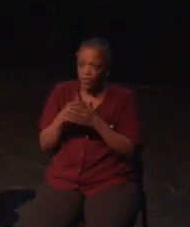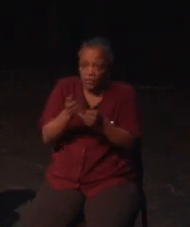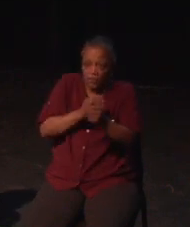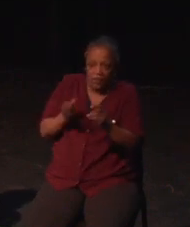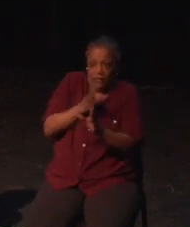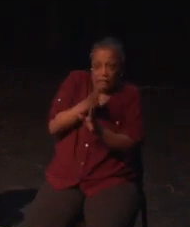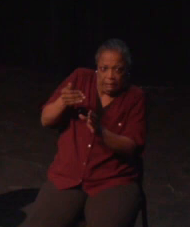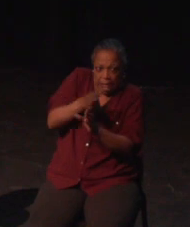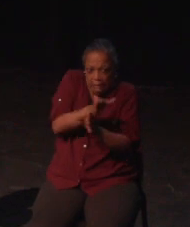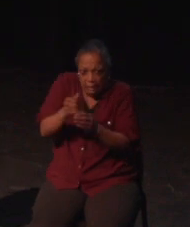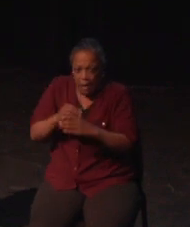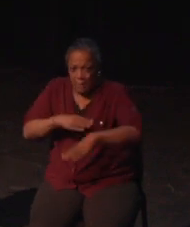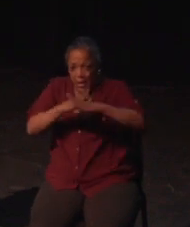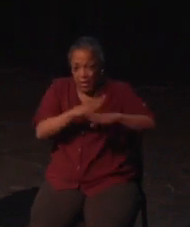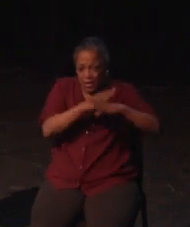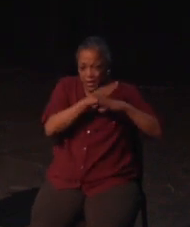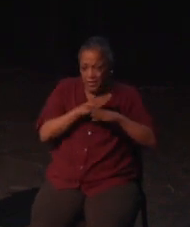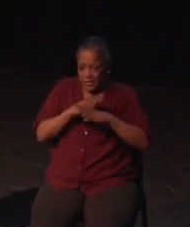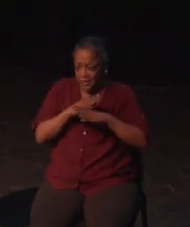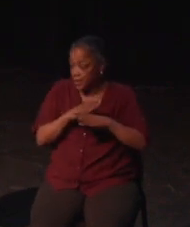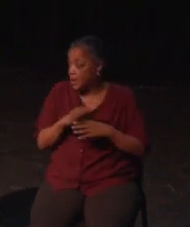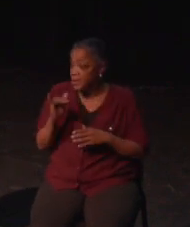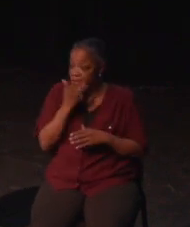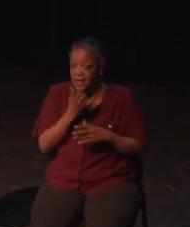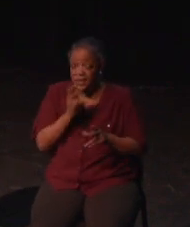so severe that I can't read anymore.